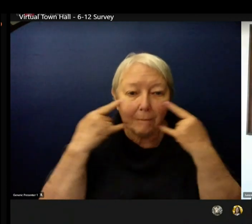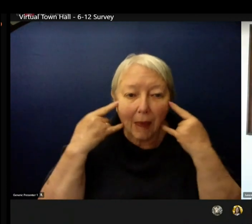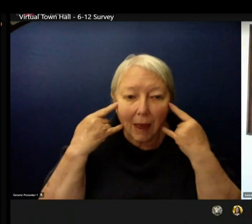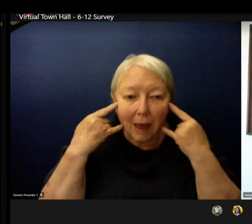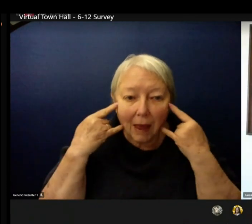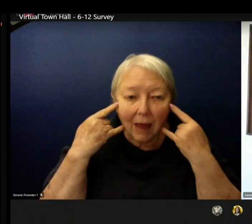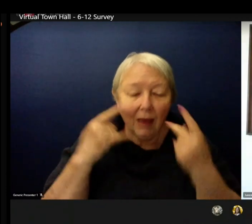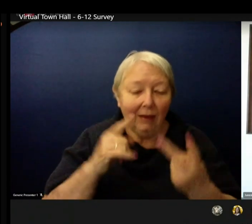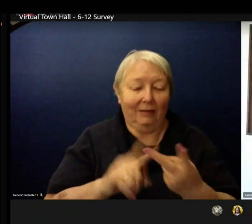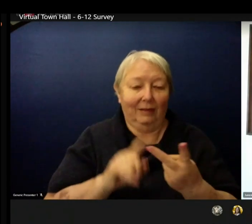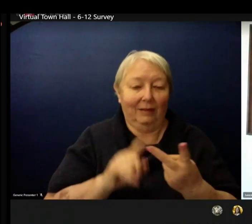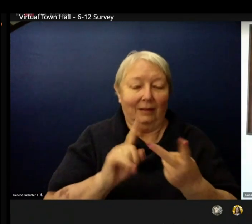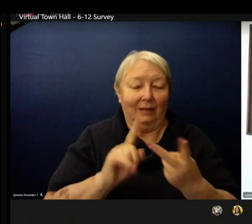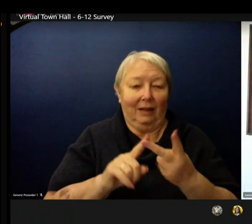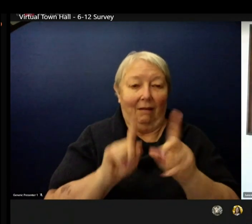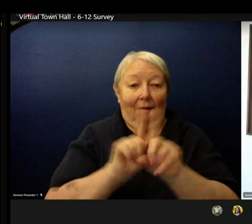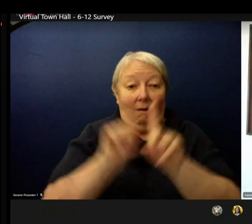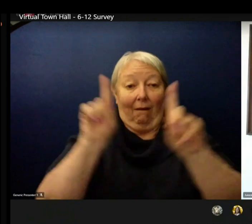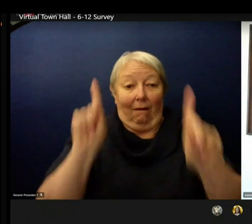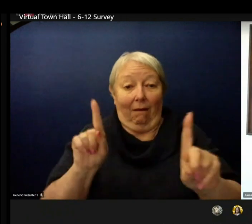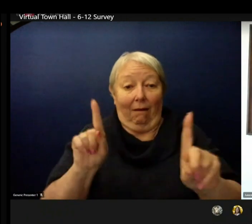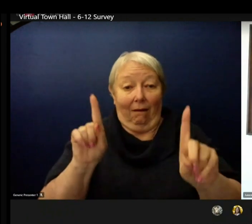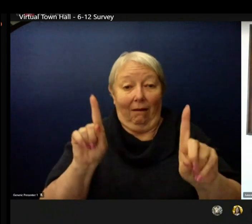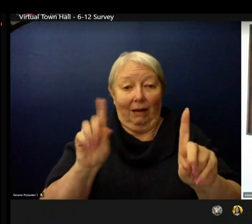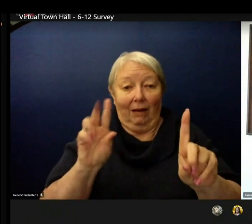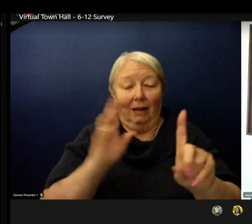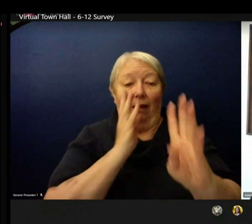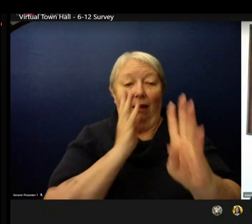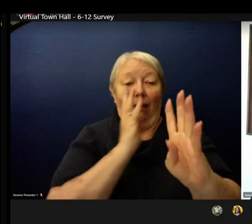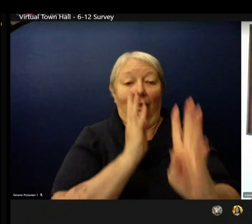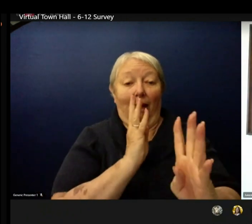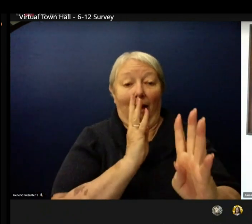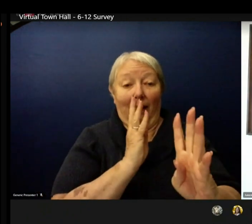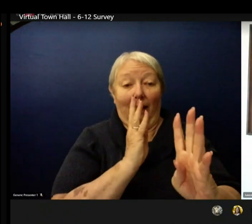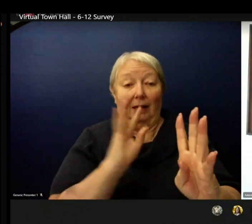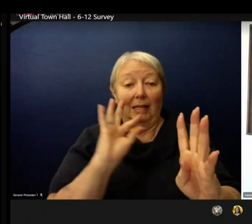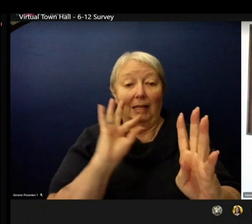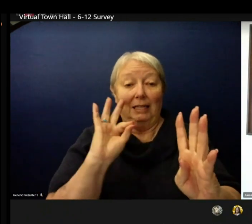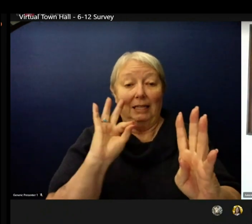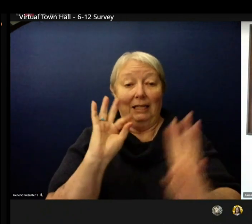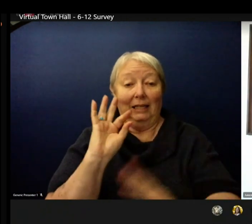It was just a really awesome morning. And thank you to all the educators students